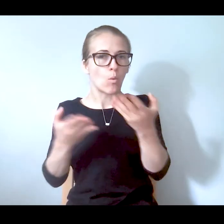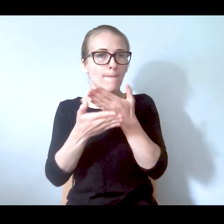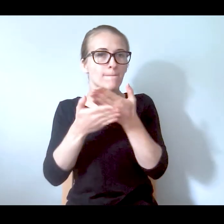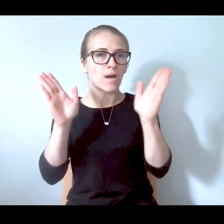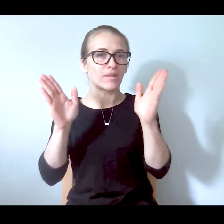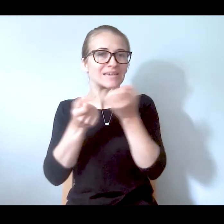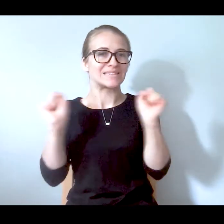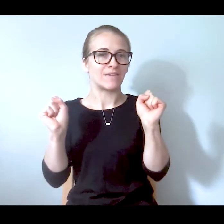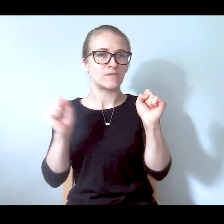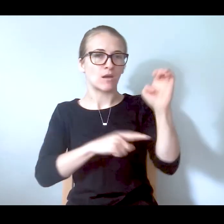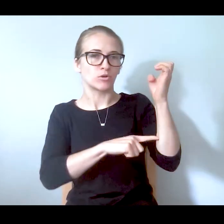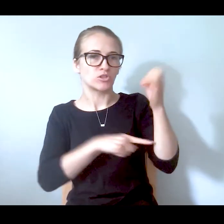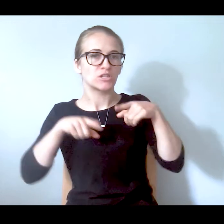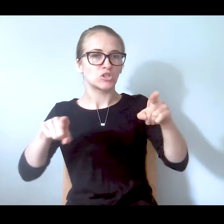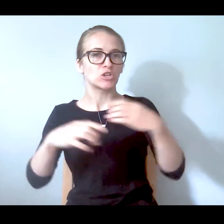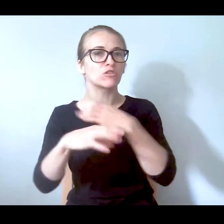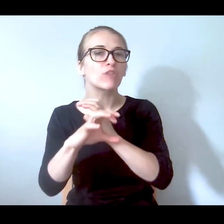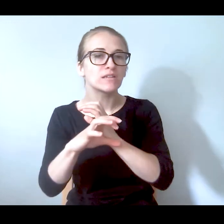responding to crisis. On top of that, we don't have